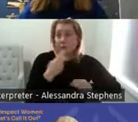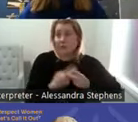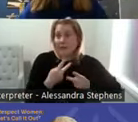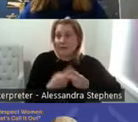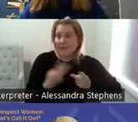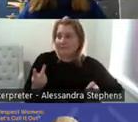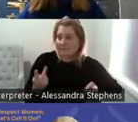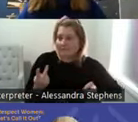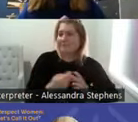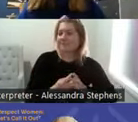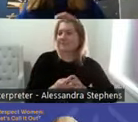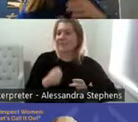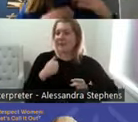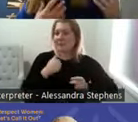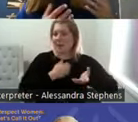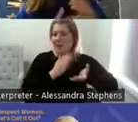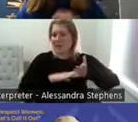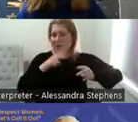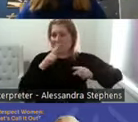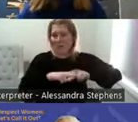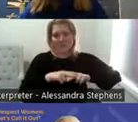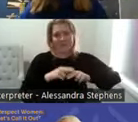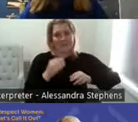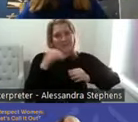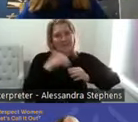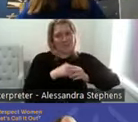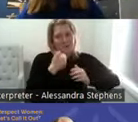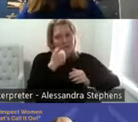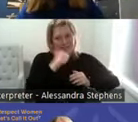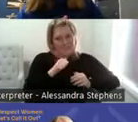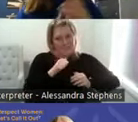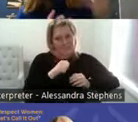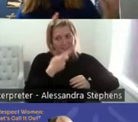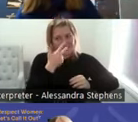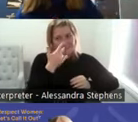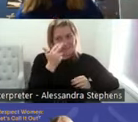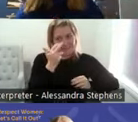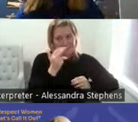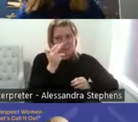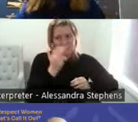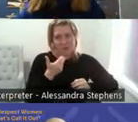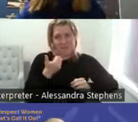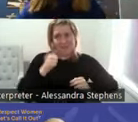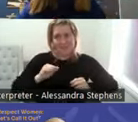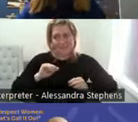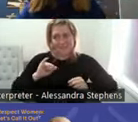active in the sixtys which are a lot more sexually liberated probably than my kids.